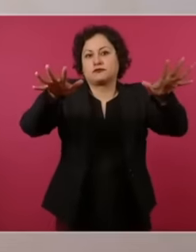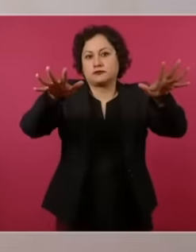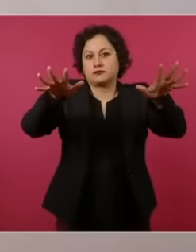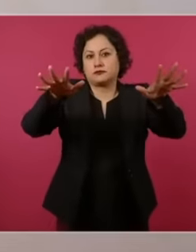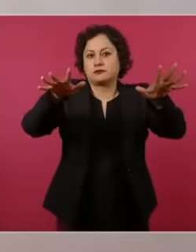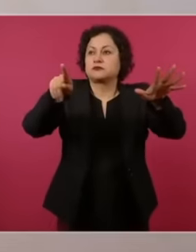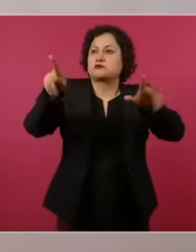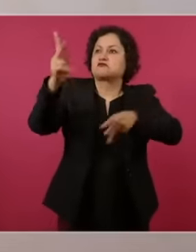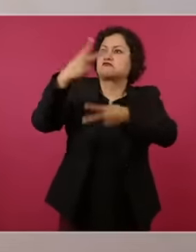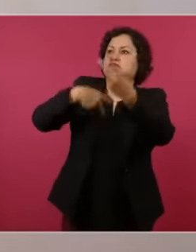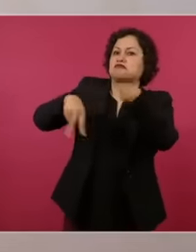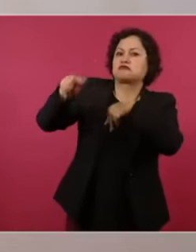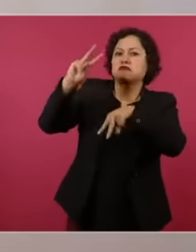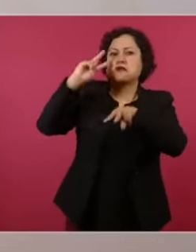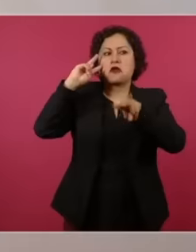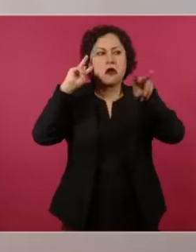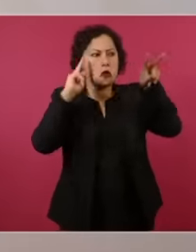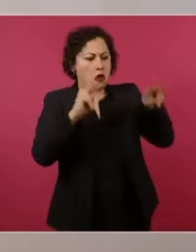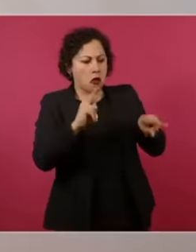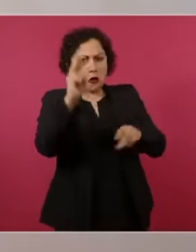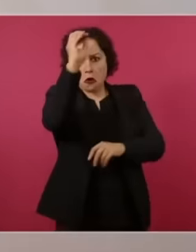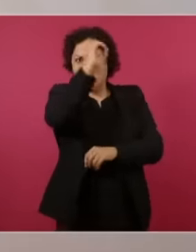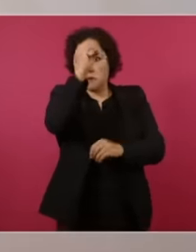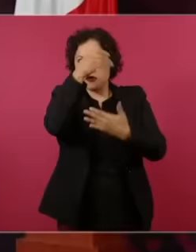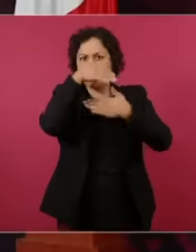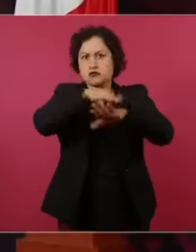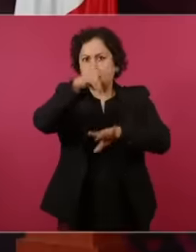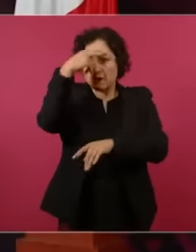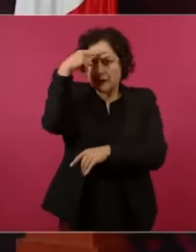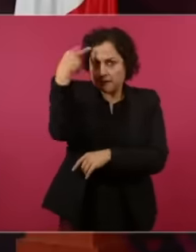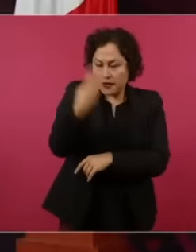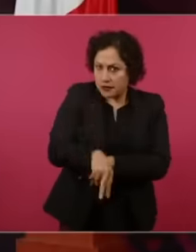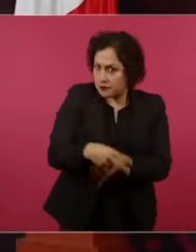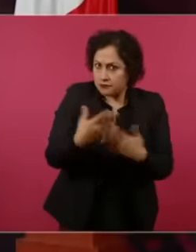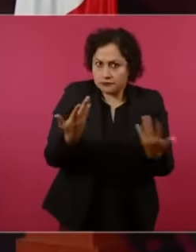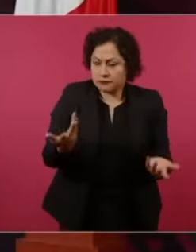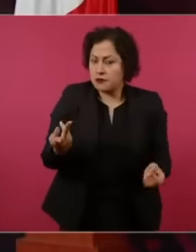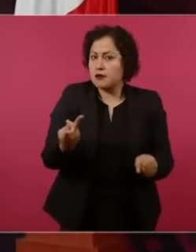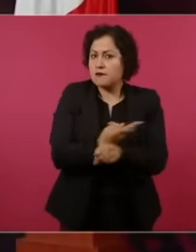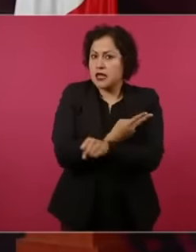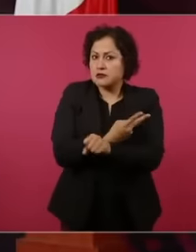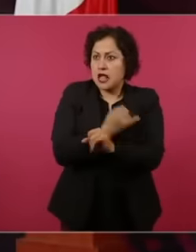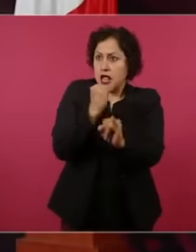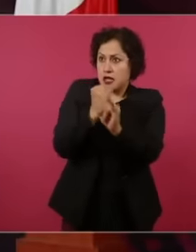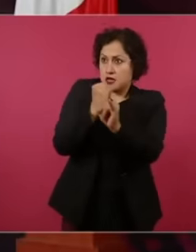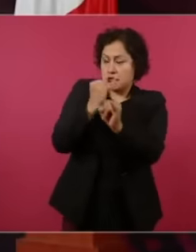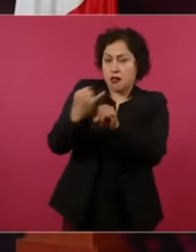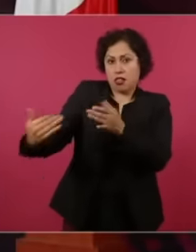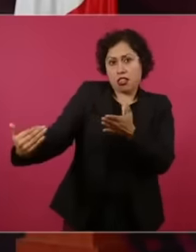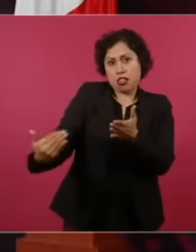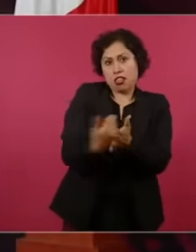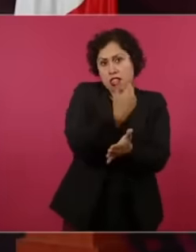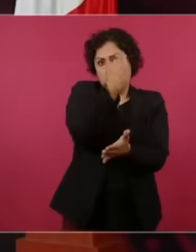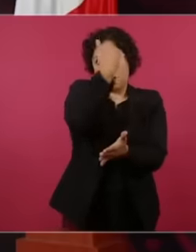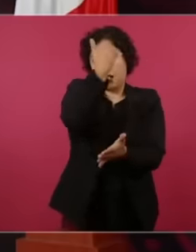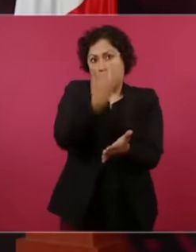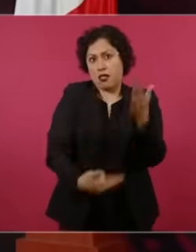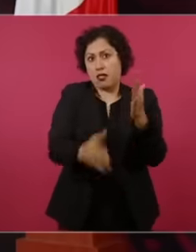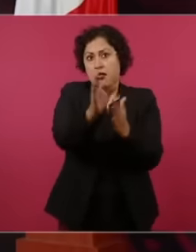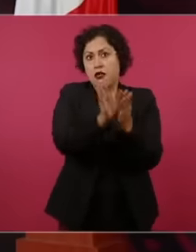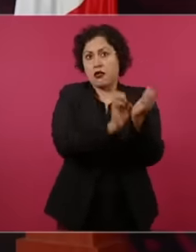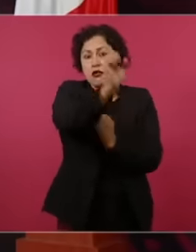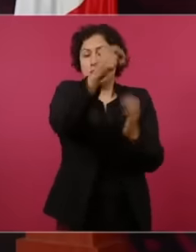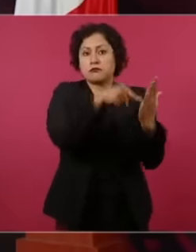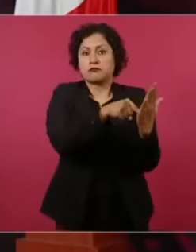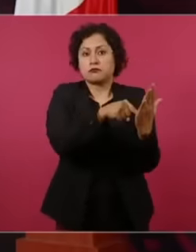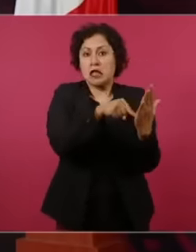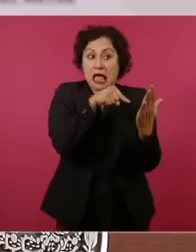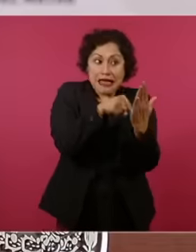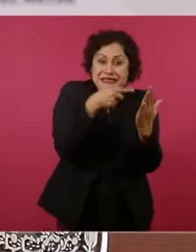spaces of the international network by definition of our Constitution is neutral, it cannot be